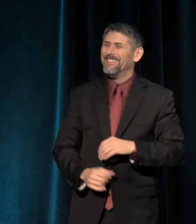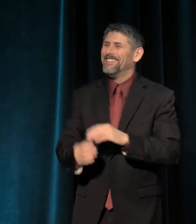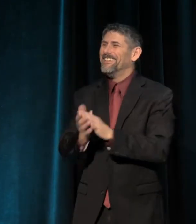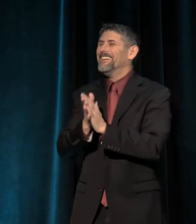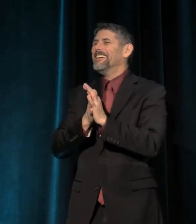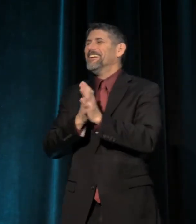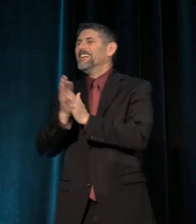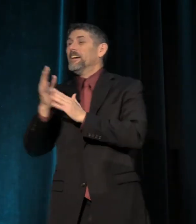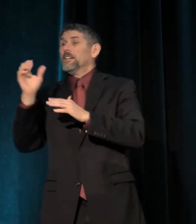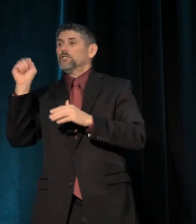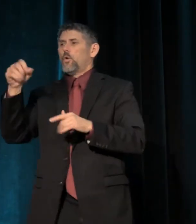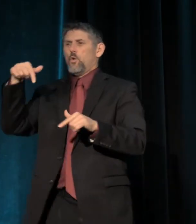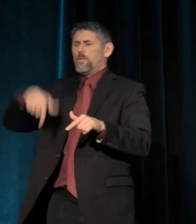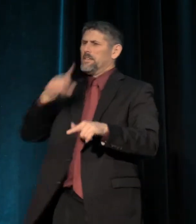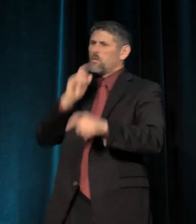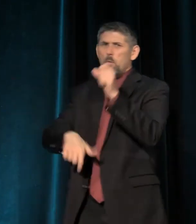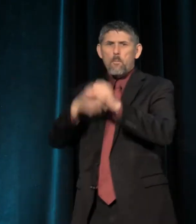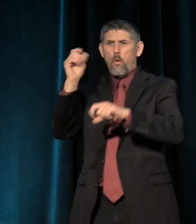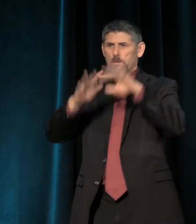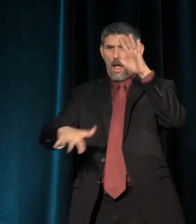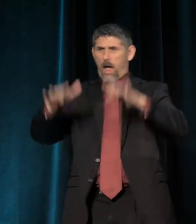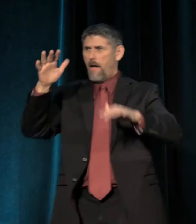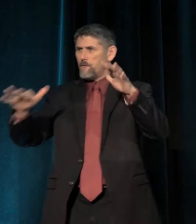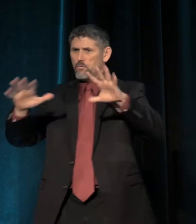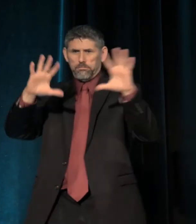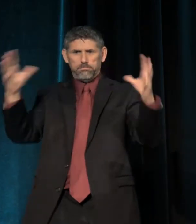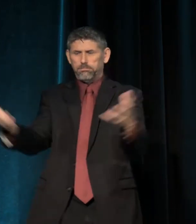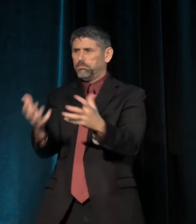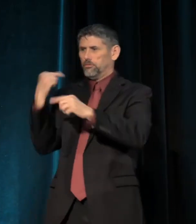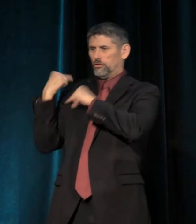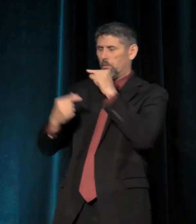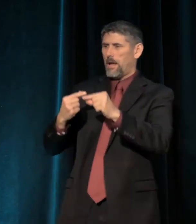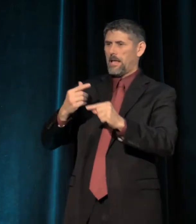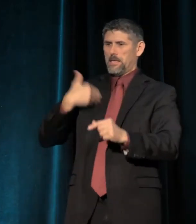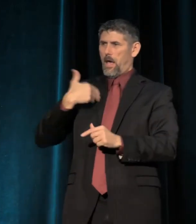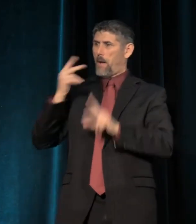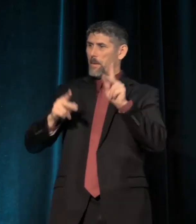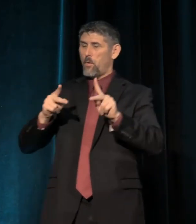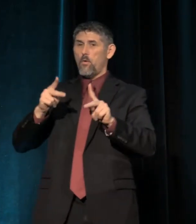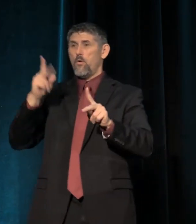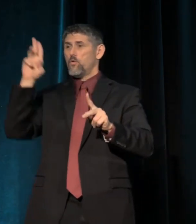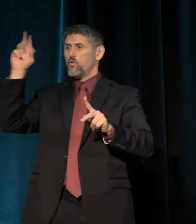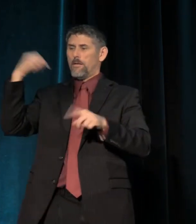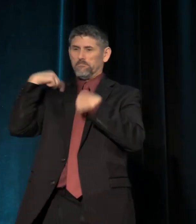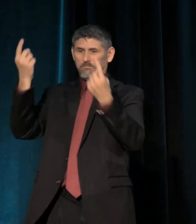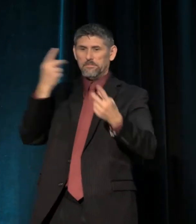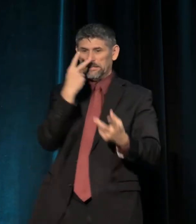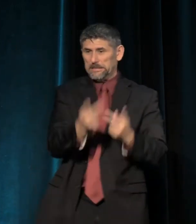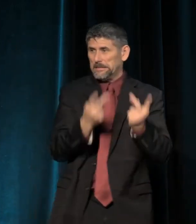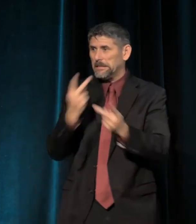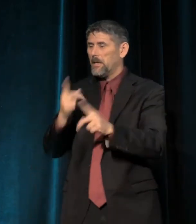And so this is the most diverse generation of young folks that the U.S. has ever seen but they are coming of age in a resegregating country.